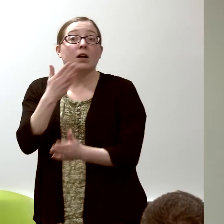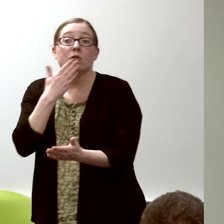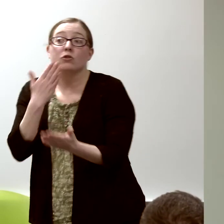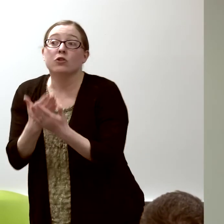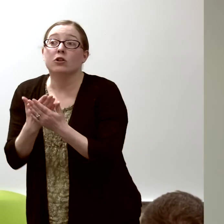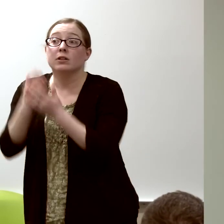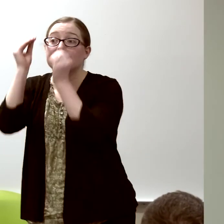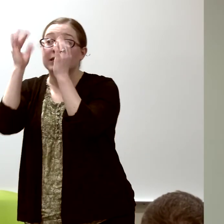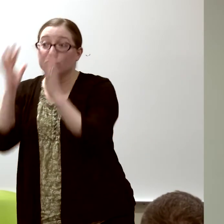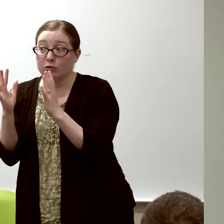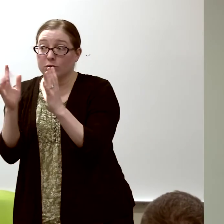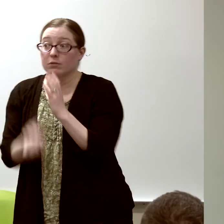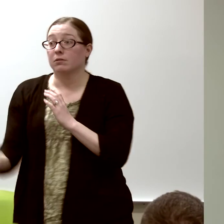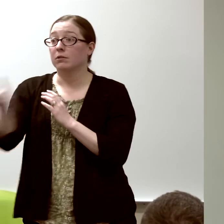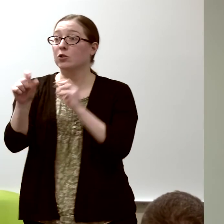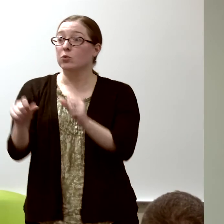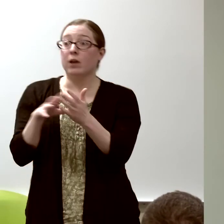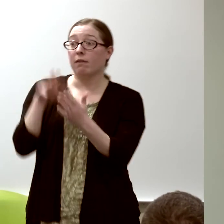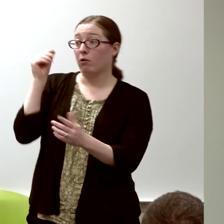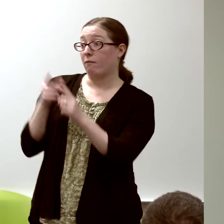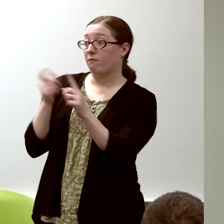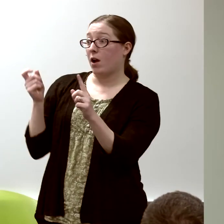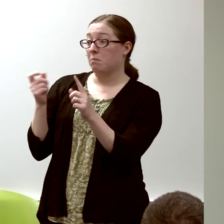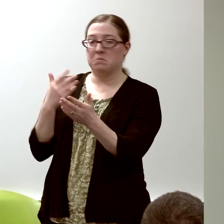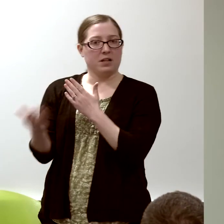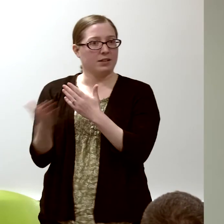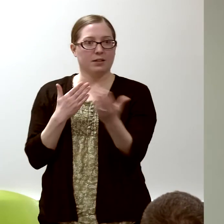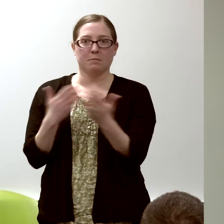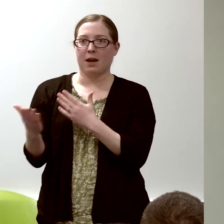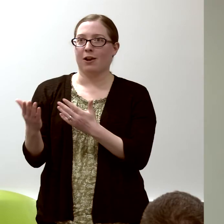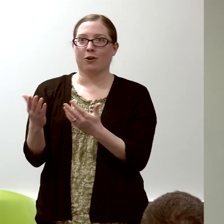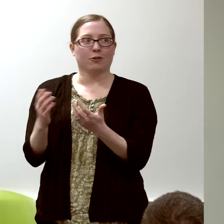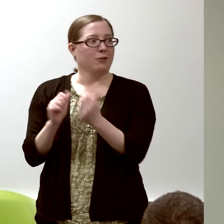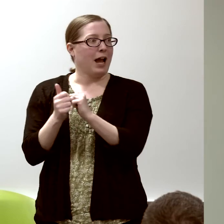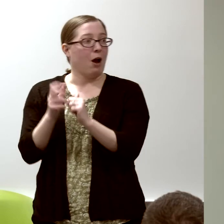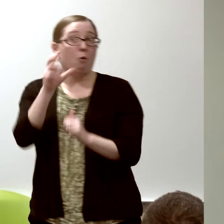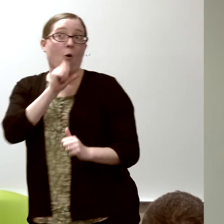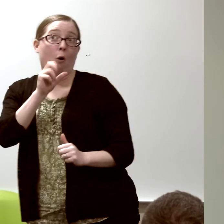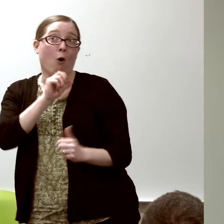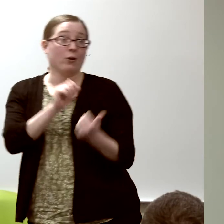somebody you can learn from. No matter how old or young they are,